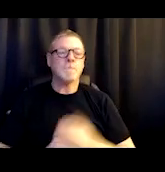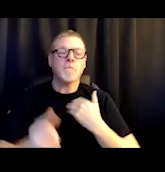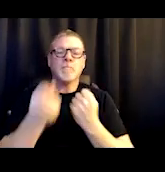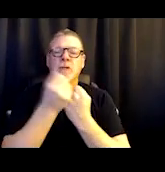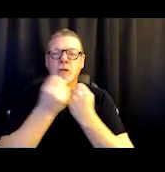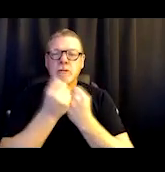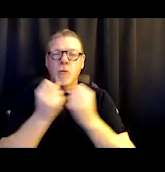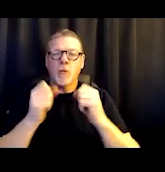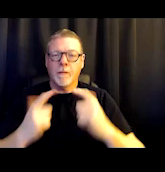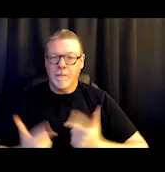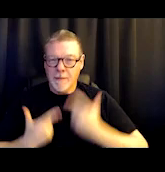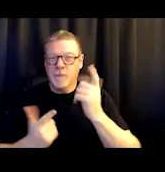and then medical and legal aid.